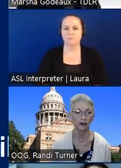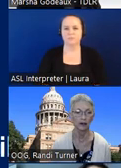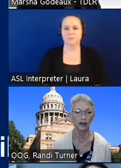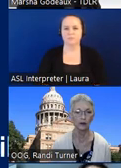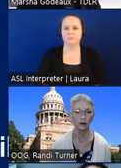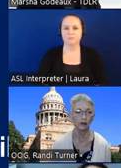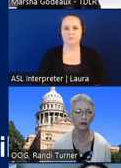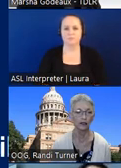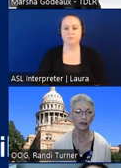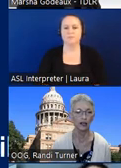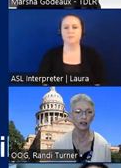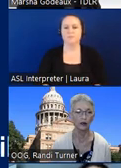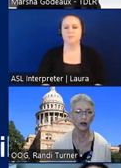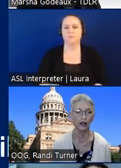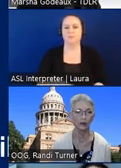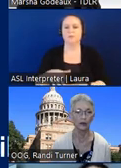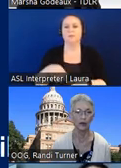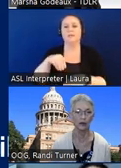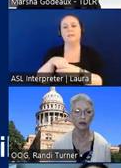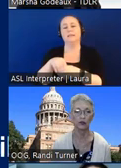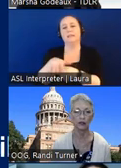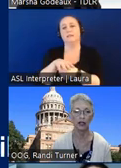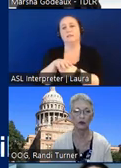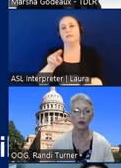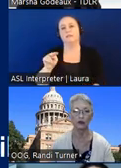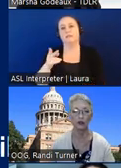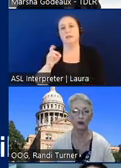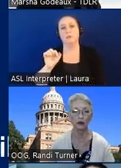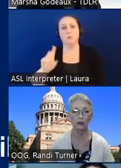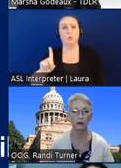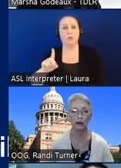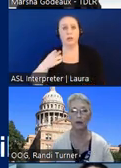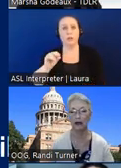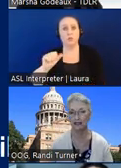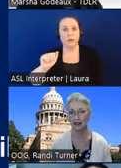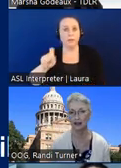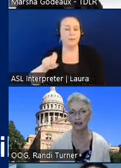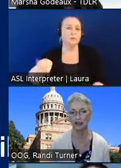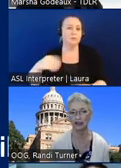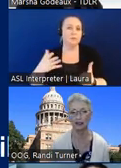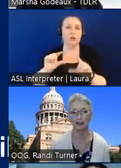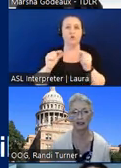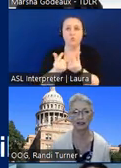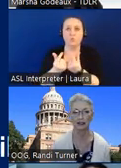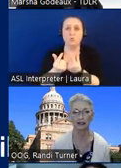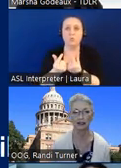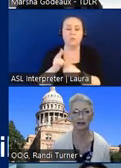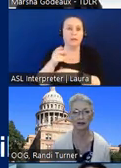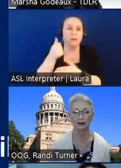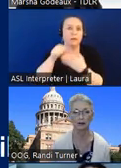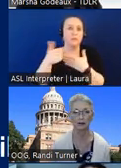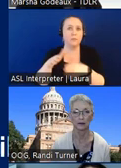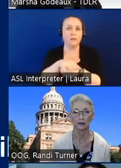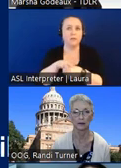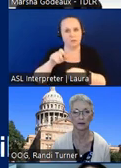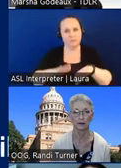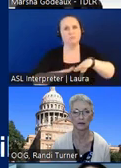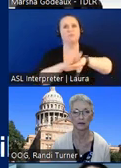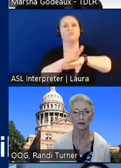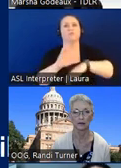in a neighborhood does an hoa have to provide ramps or sidewalks or group mailbox areas